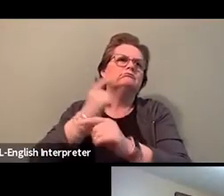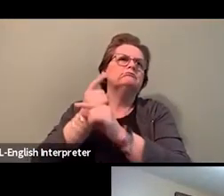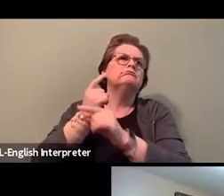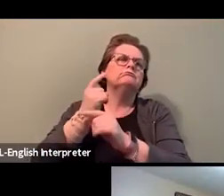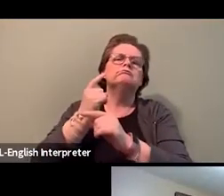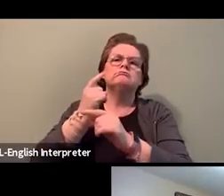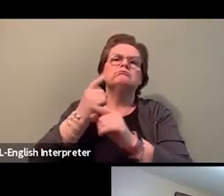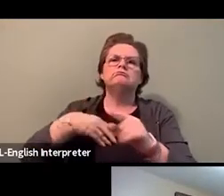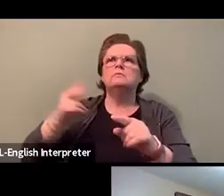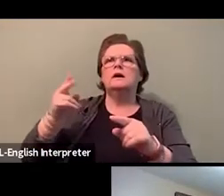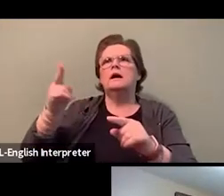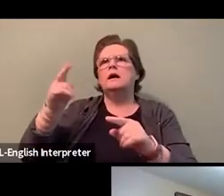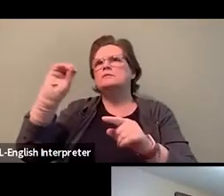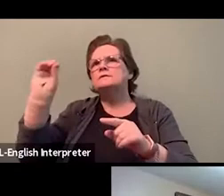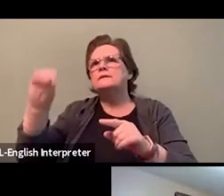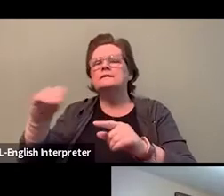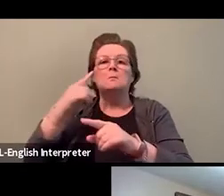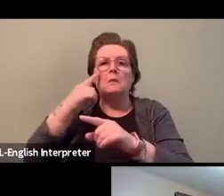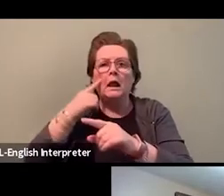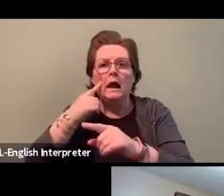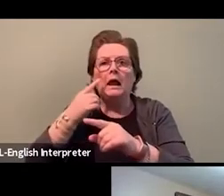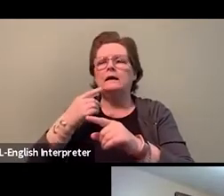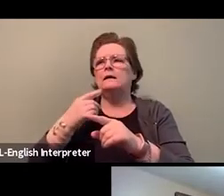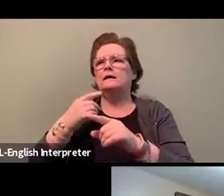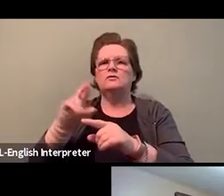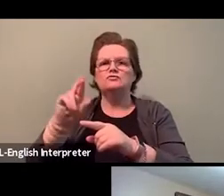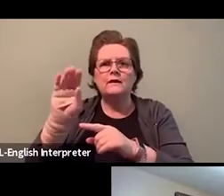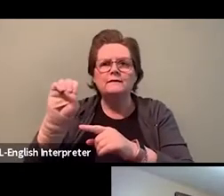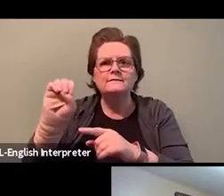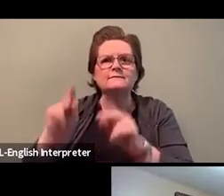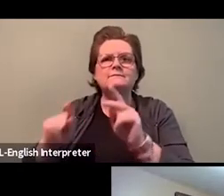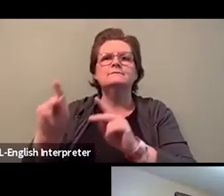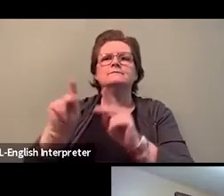and people living in poverty high-risk areas.